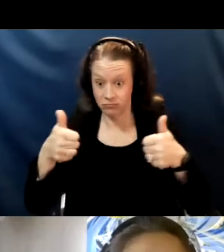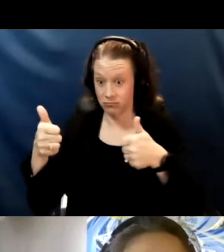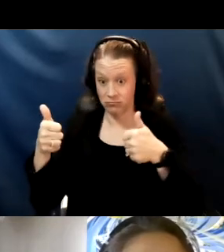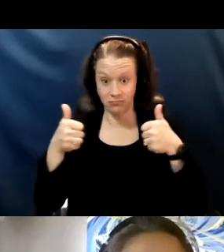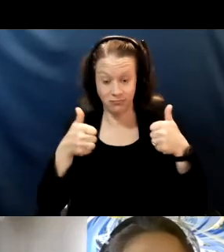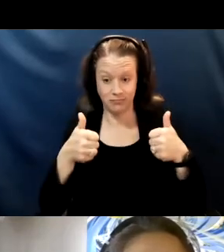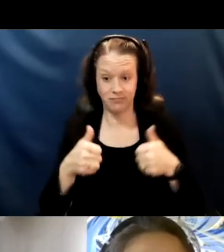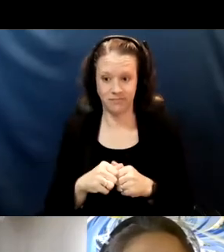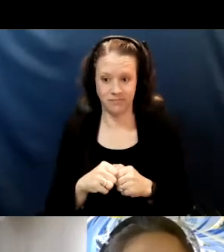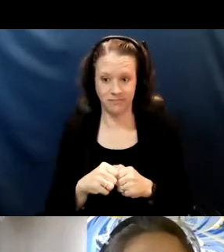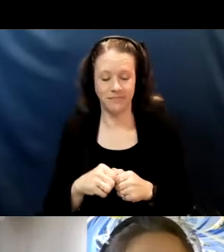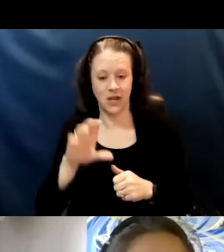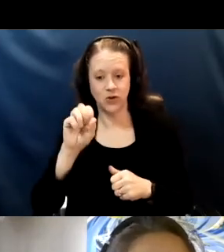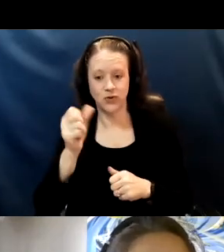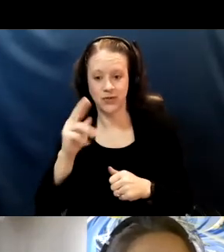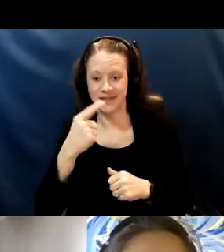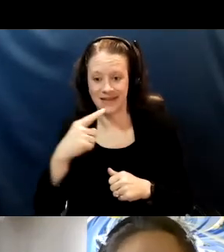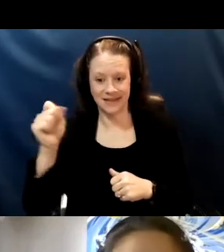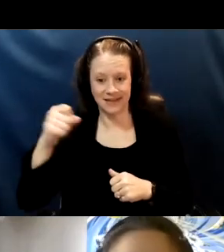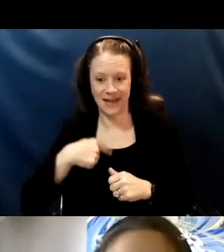[Susan] I can see you and hear you. Wonderful.